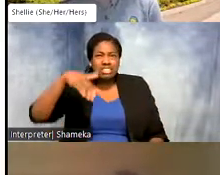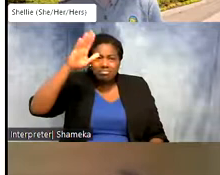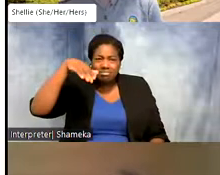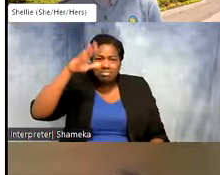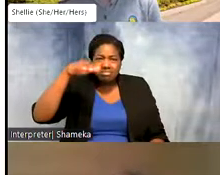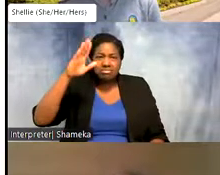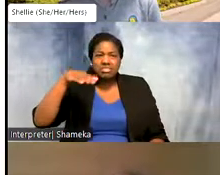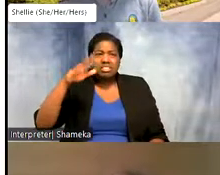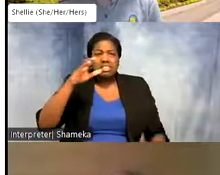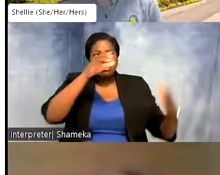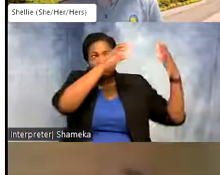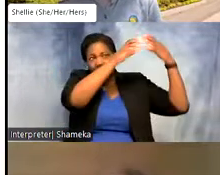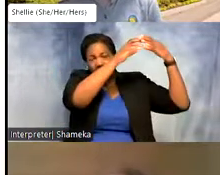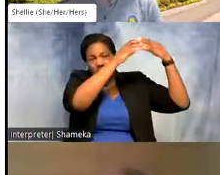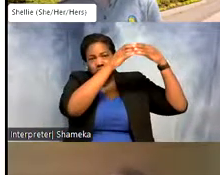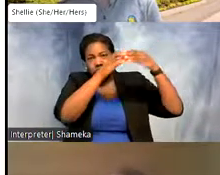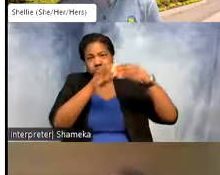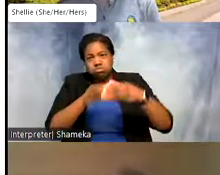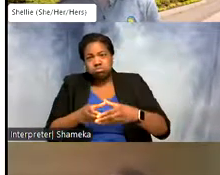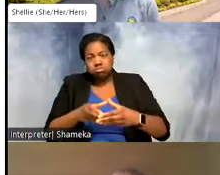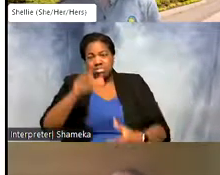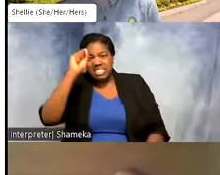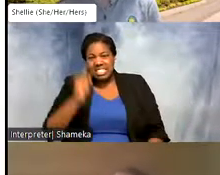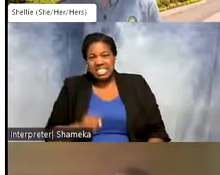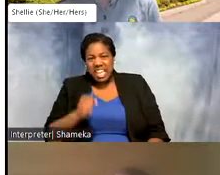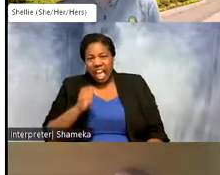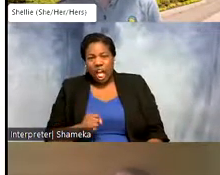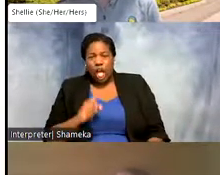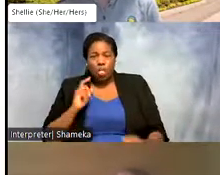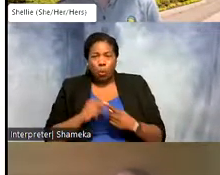and then they migrate south during the winter when it's too snowy and cold up there. So in the